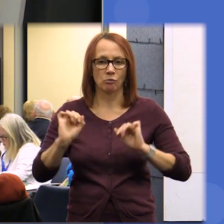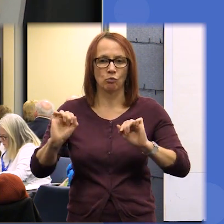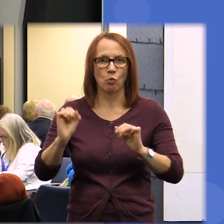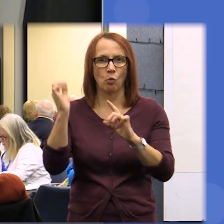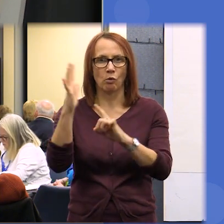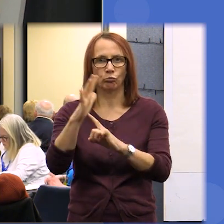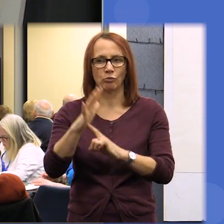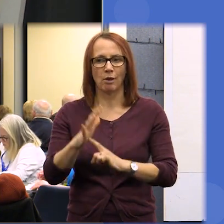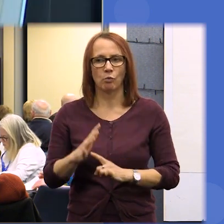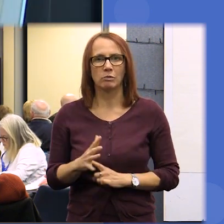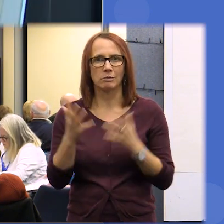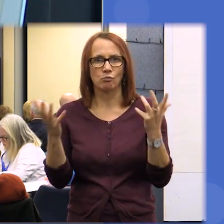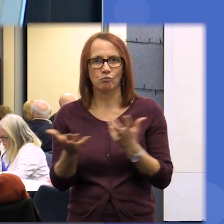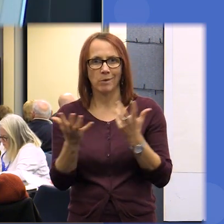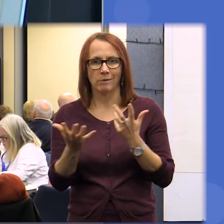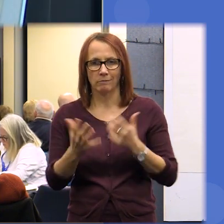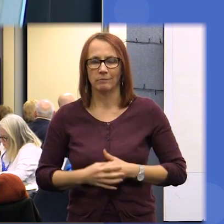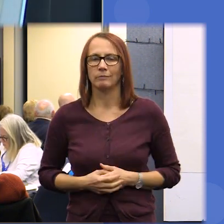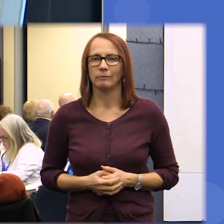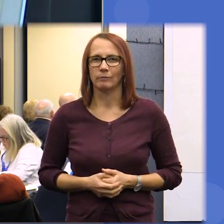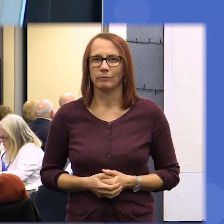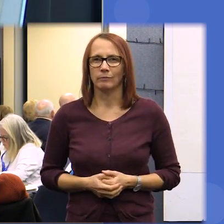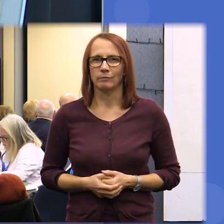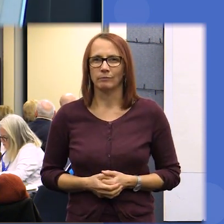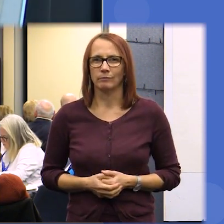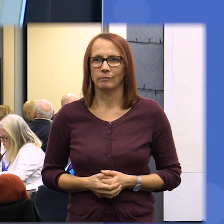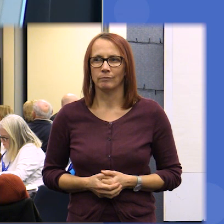people have come together and deliberated aha it's very small